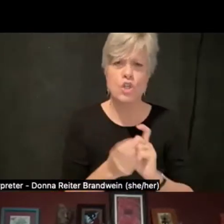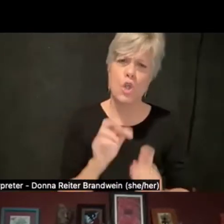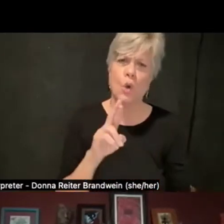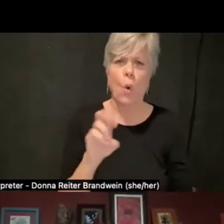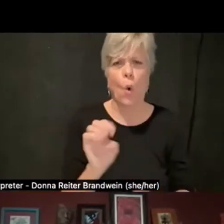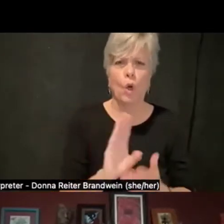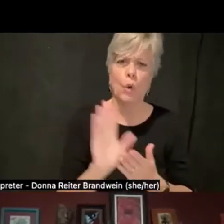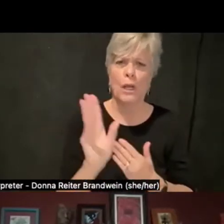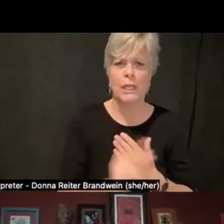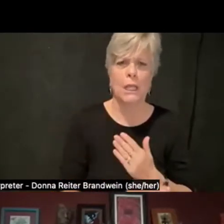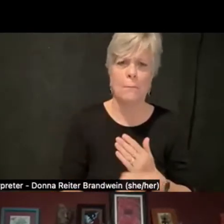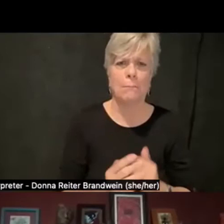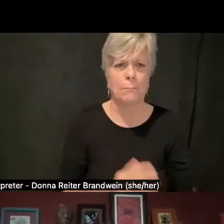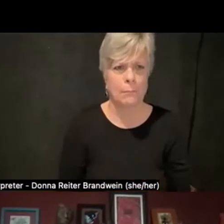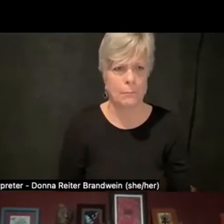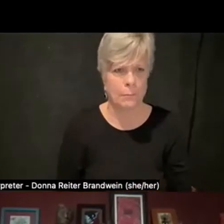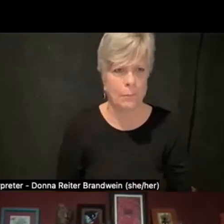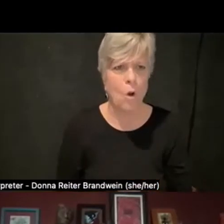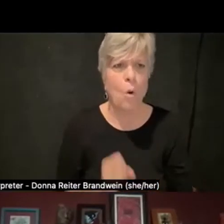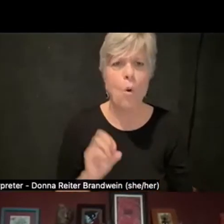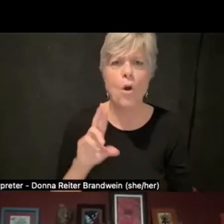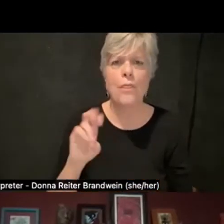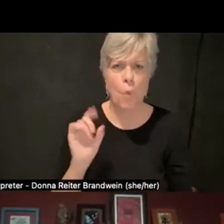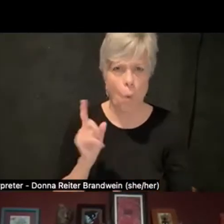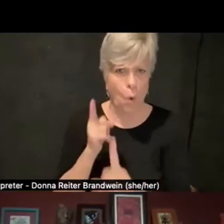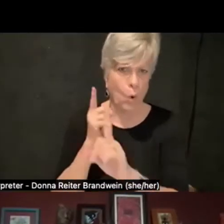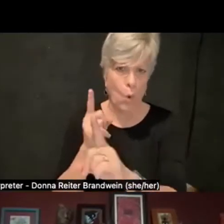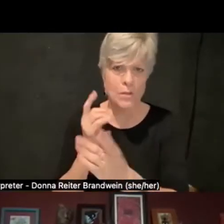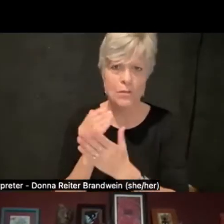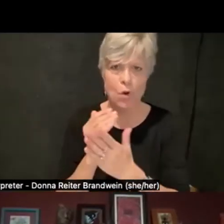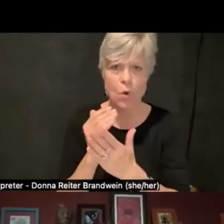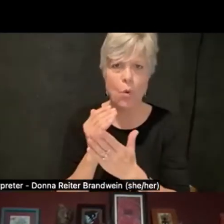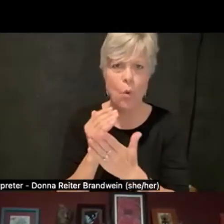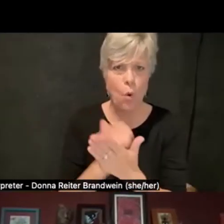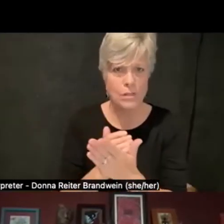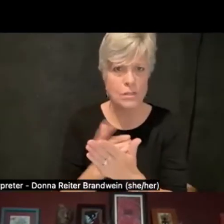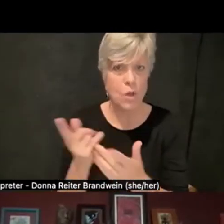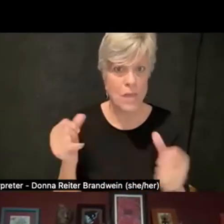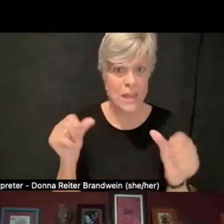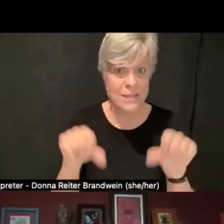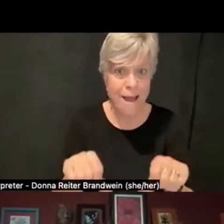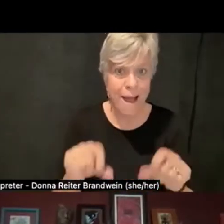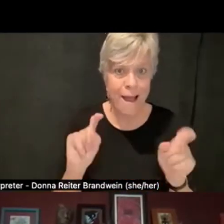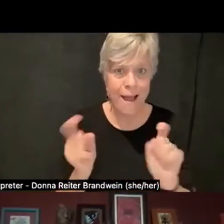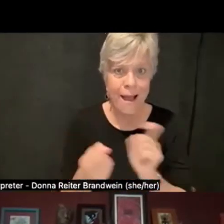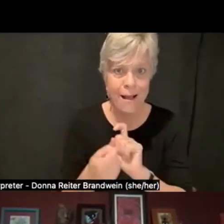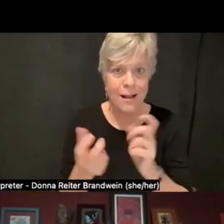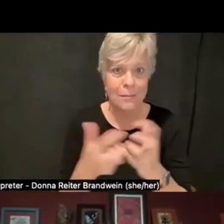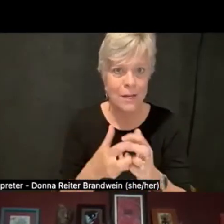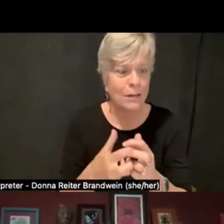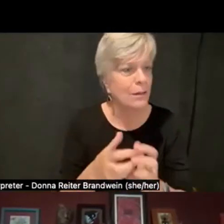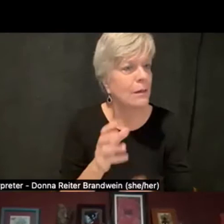or the core goals of a course. And there really is no criteria